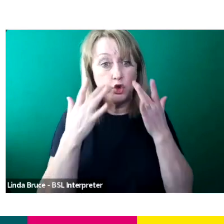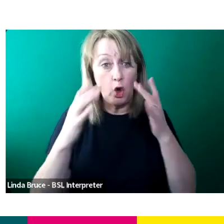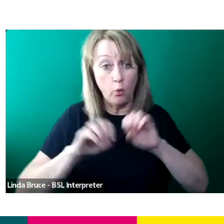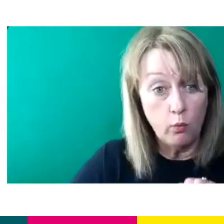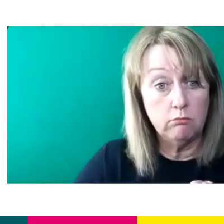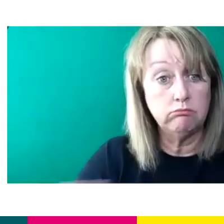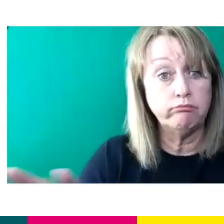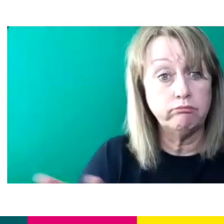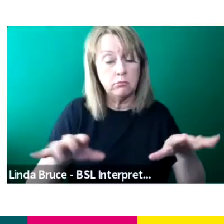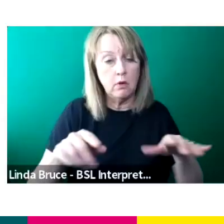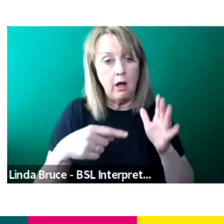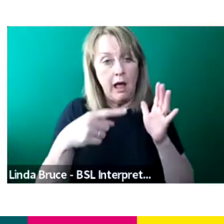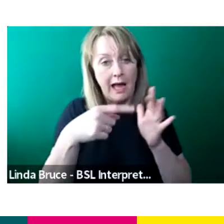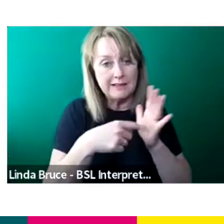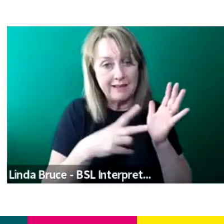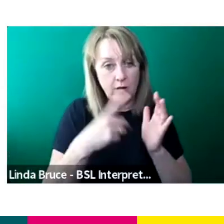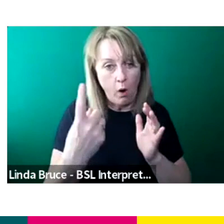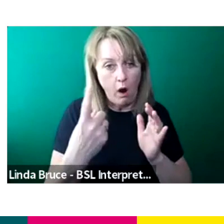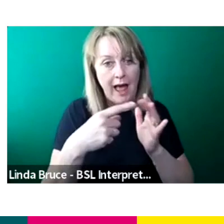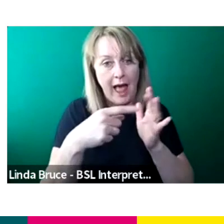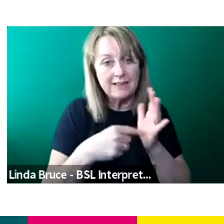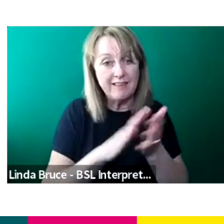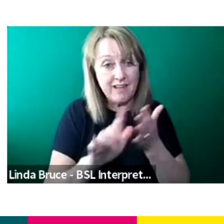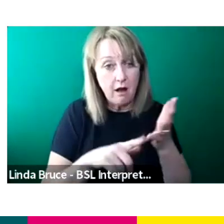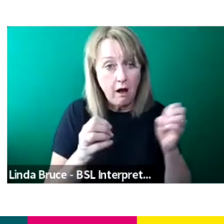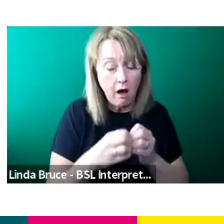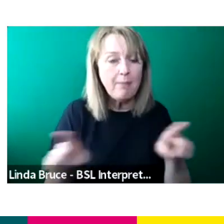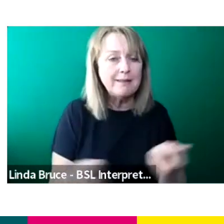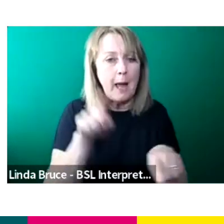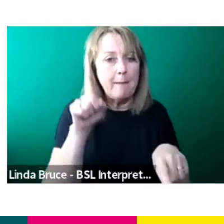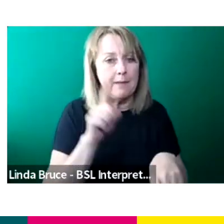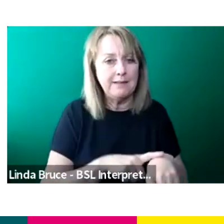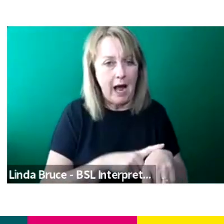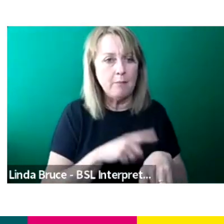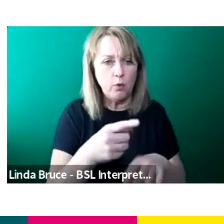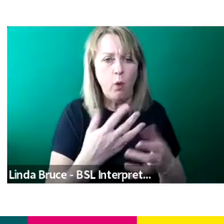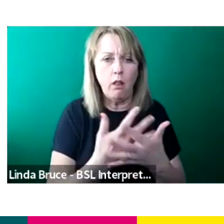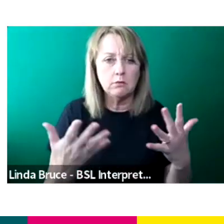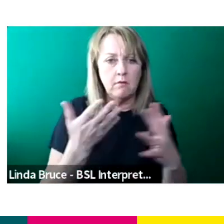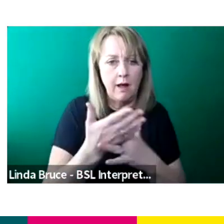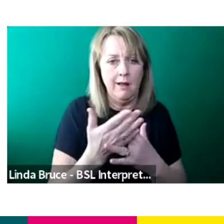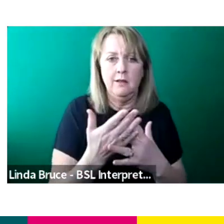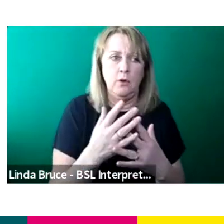one, it was on ITV hub at the time. So lots of stuff happened around that show and well deserving of the bathroom, we hope